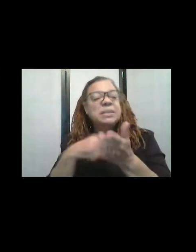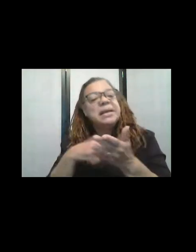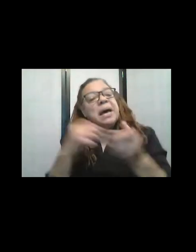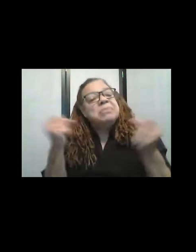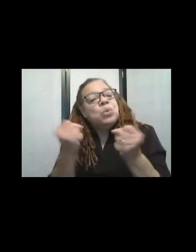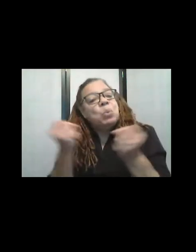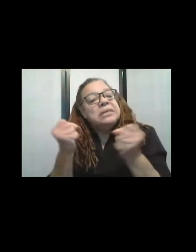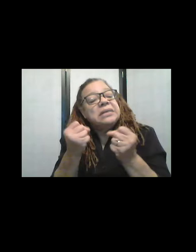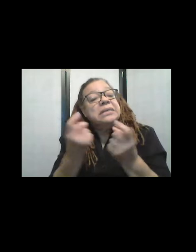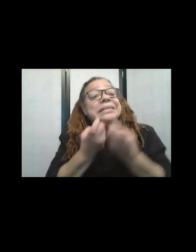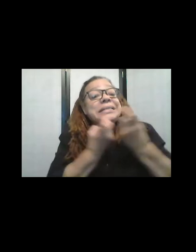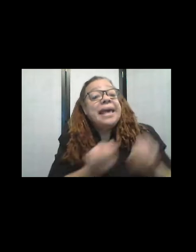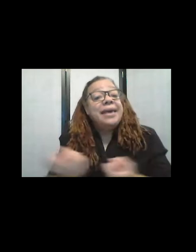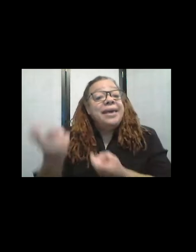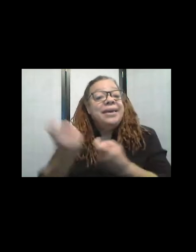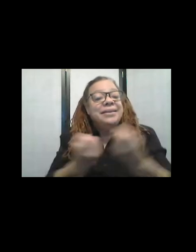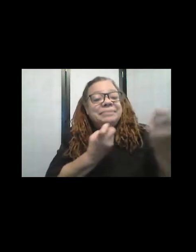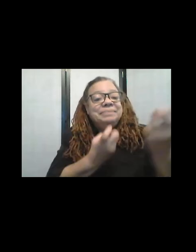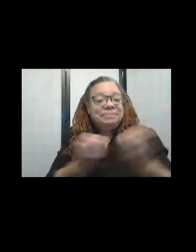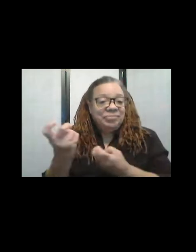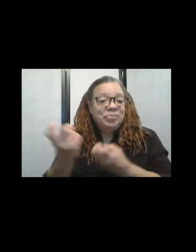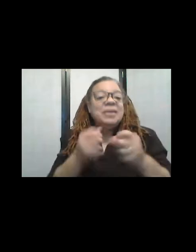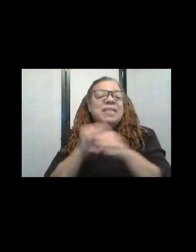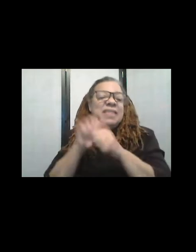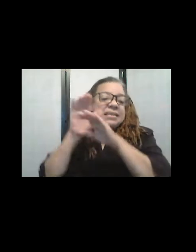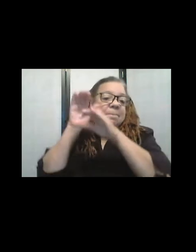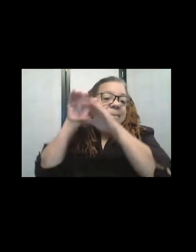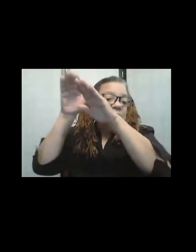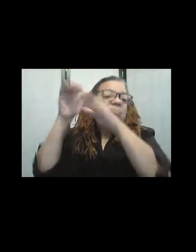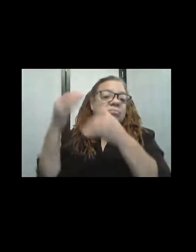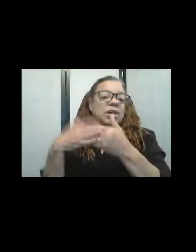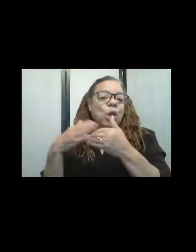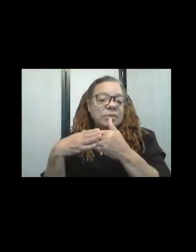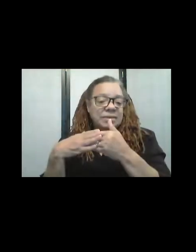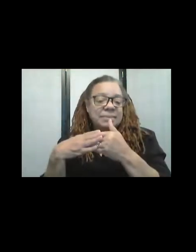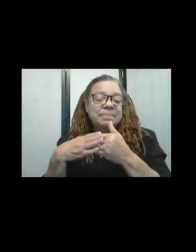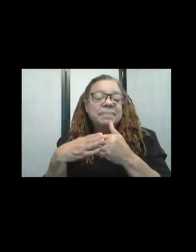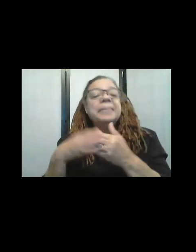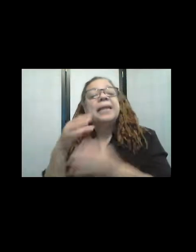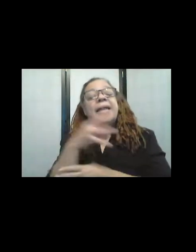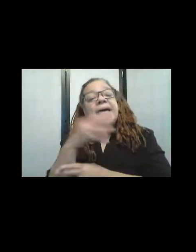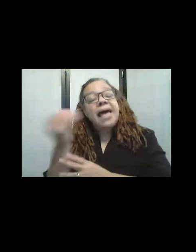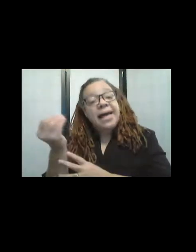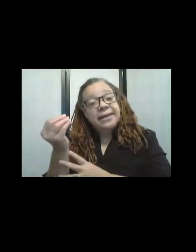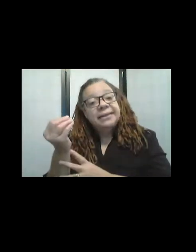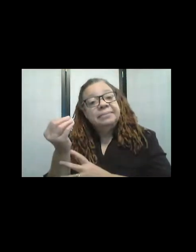there's a-- Burke Mountain's not far from there-- and last, I don't know,